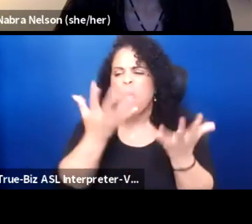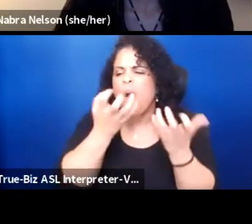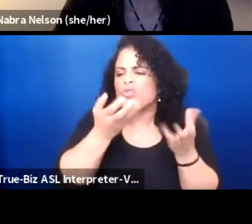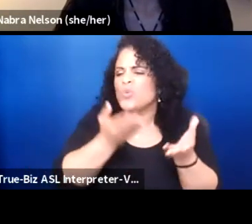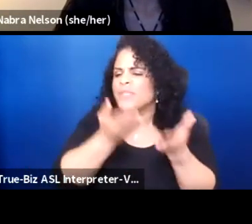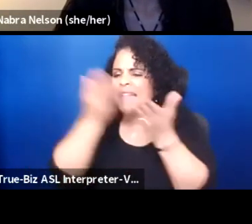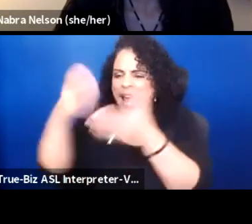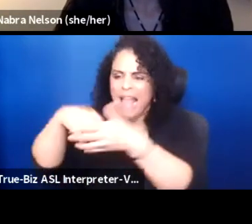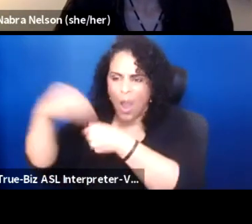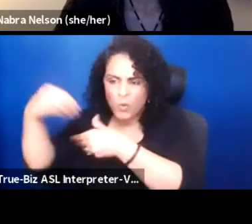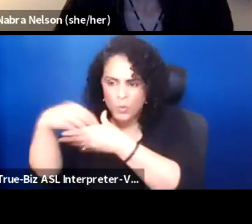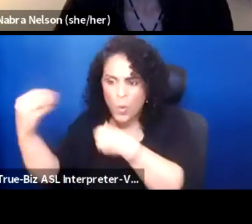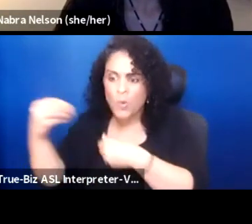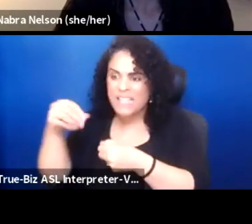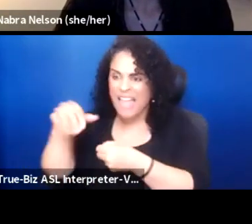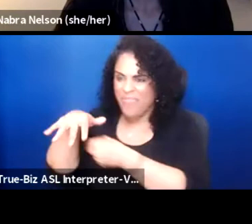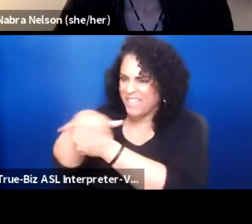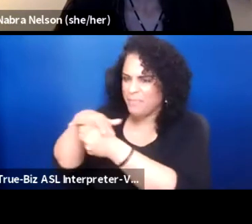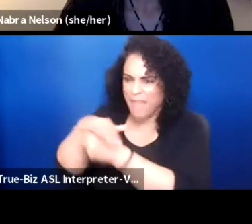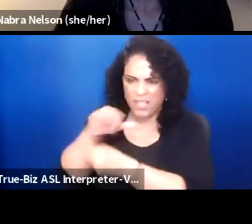that we typically don't see theater.